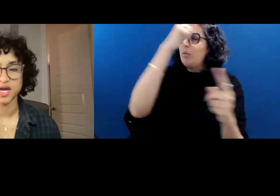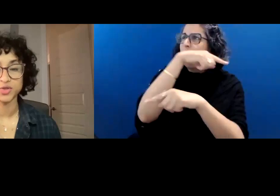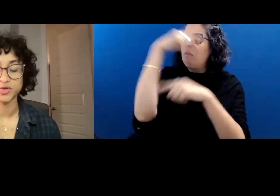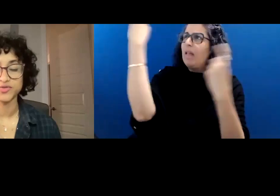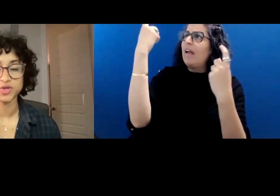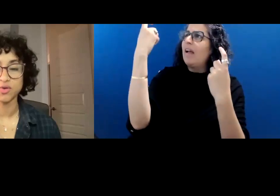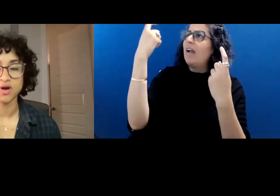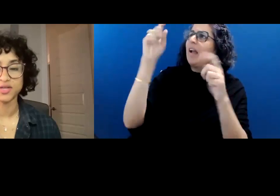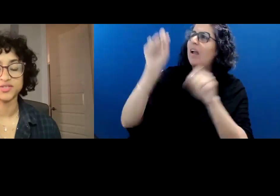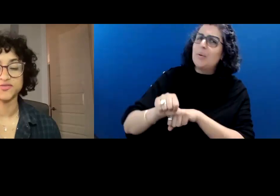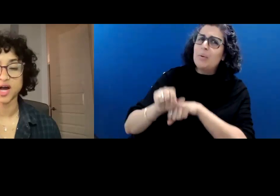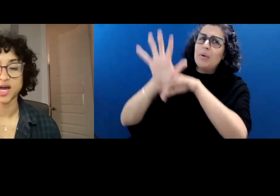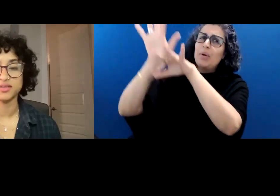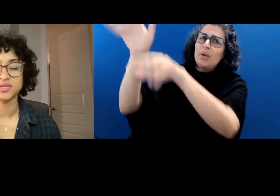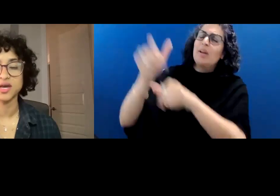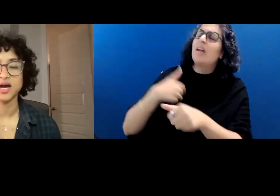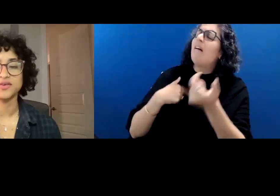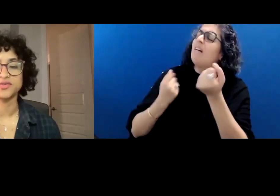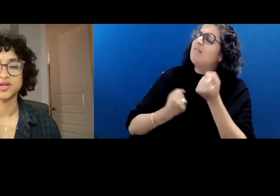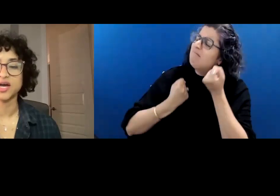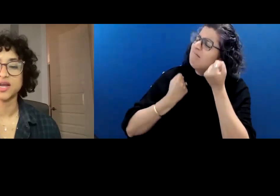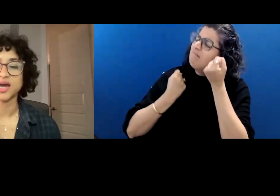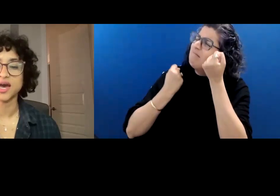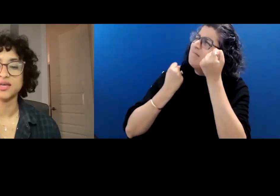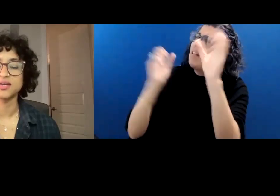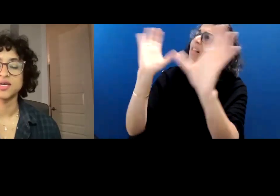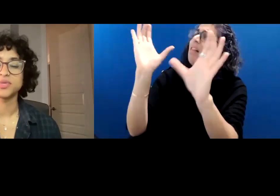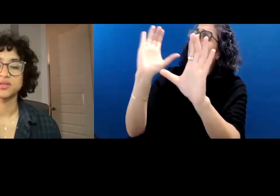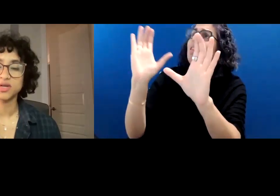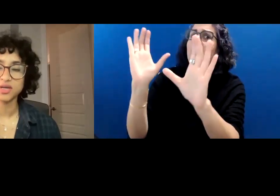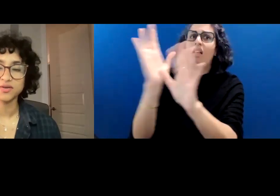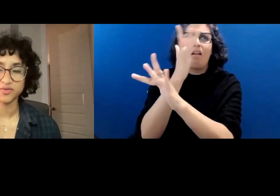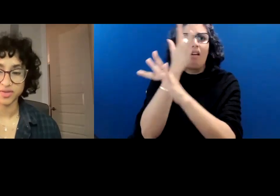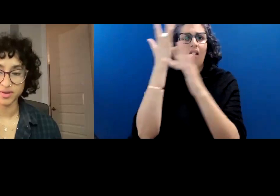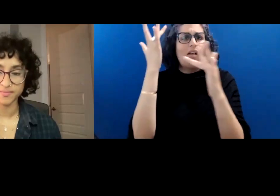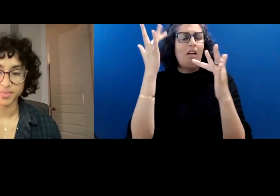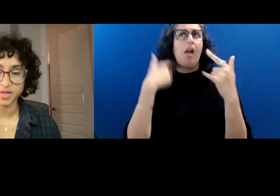I drove so long to find I forgot I had been looking for them